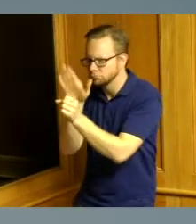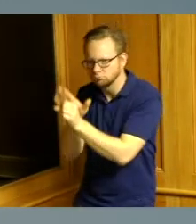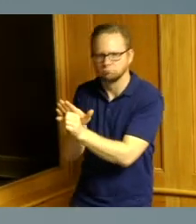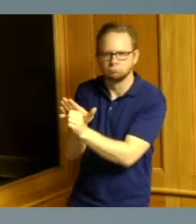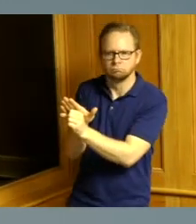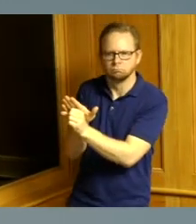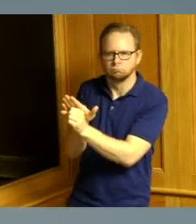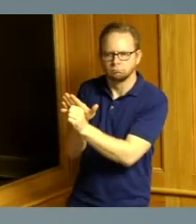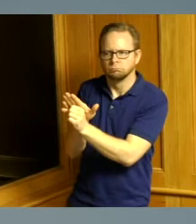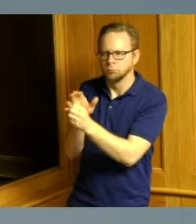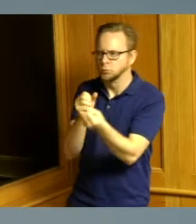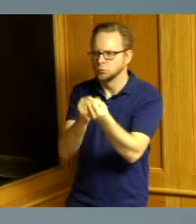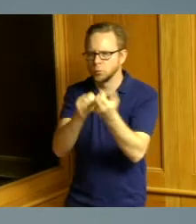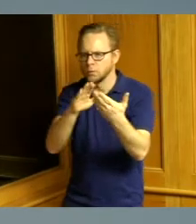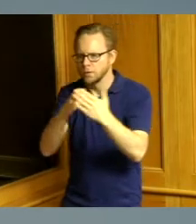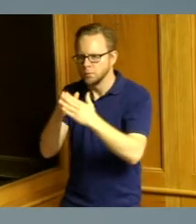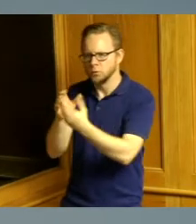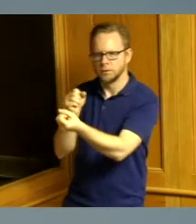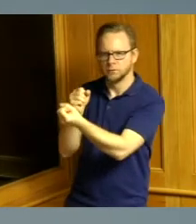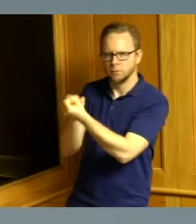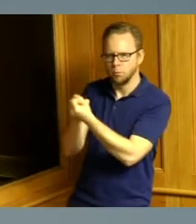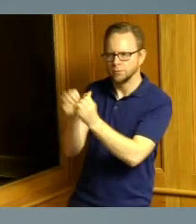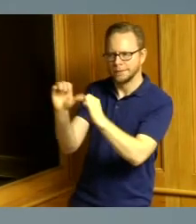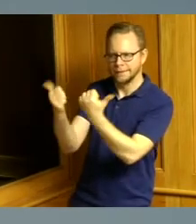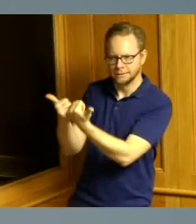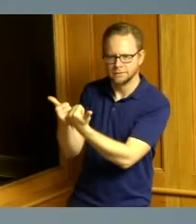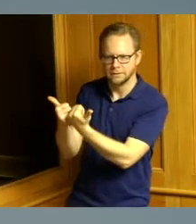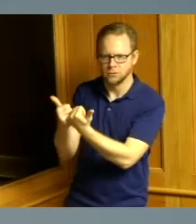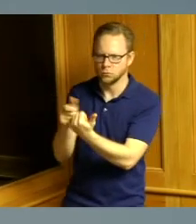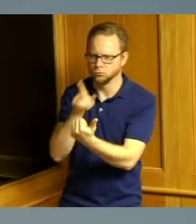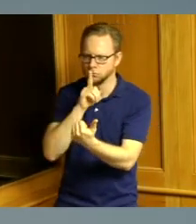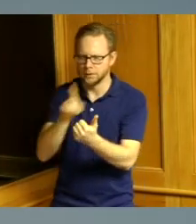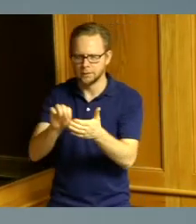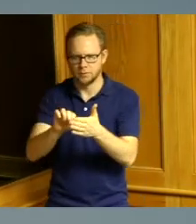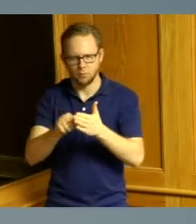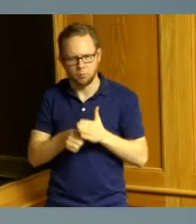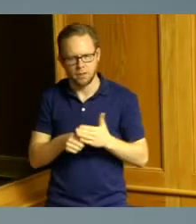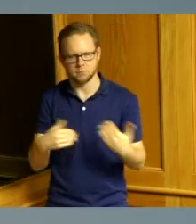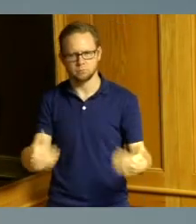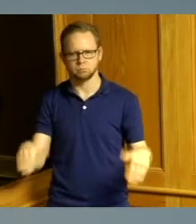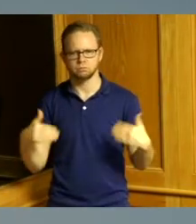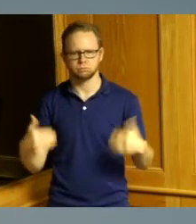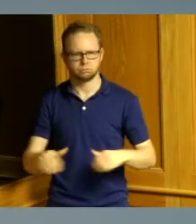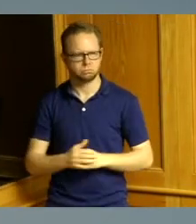the community and that's been some of the things that have just really stood out that make him an